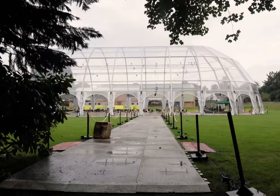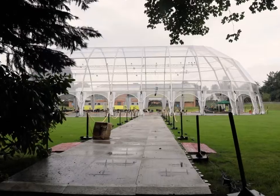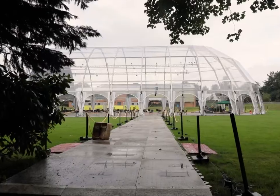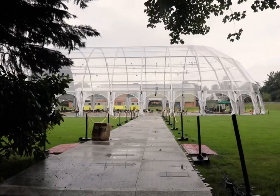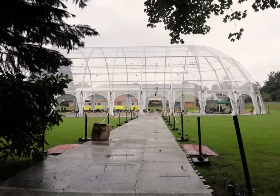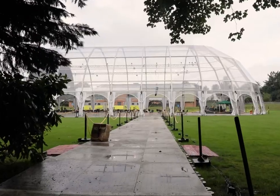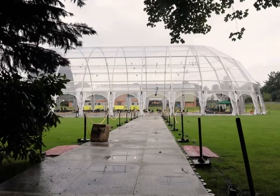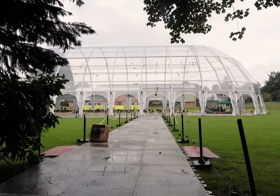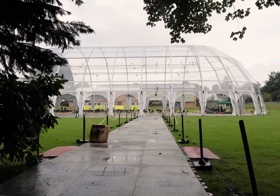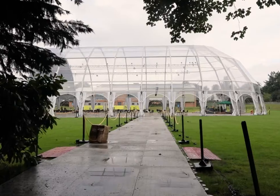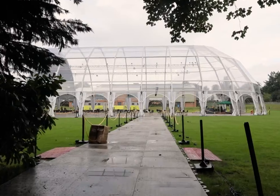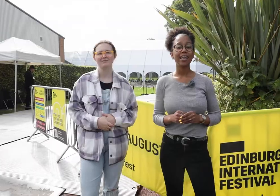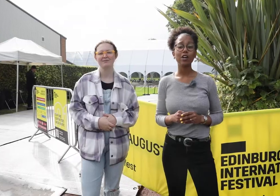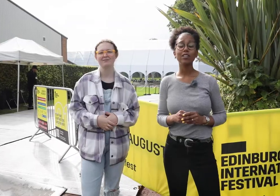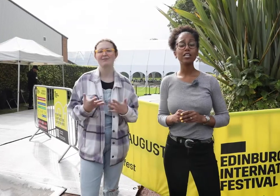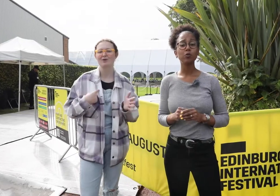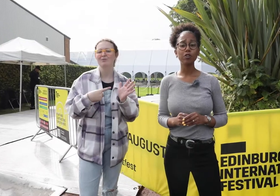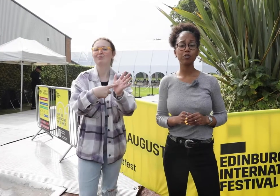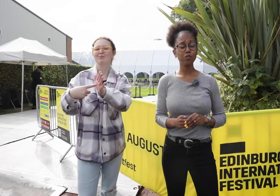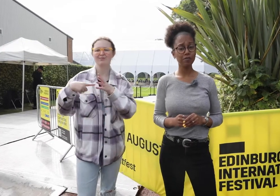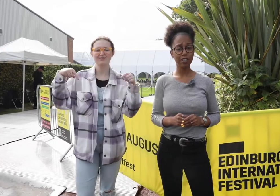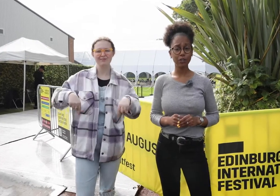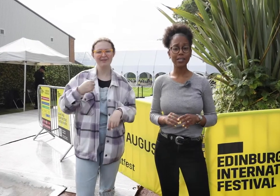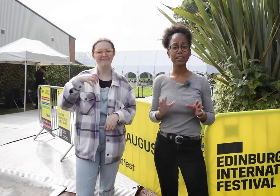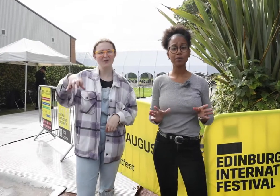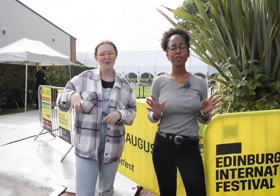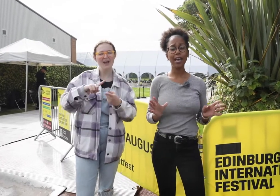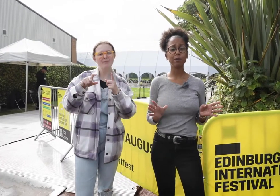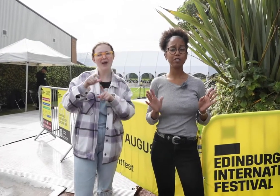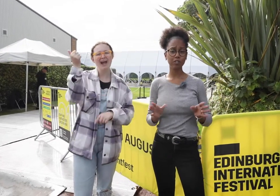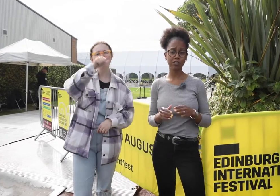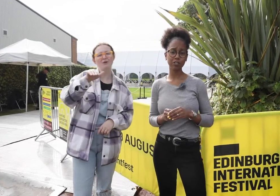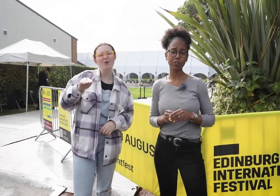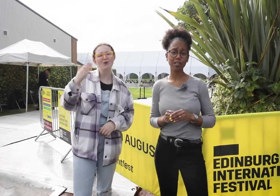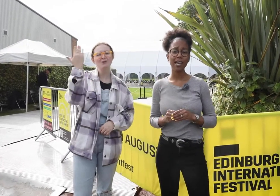this month. Now let us walk you through the venue at Edinburgh Academy Junior School